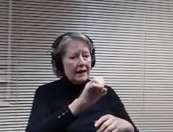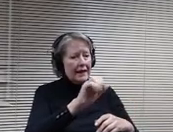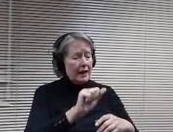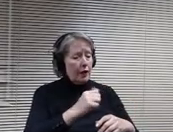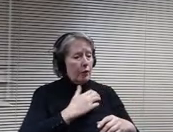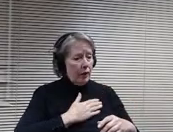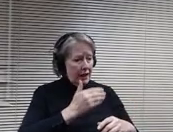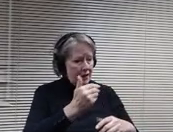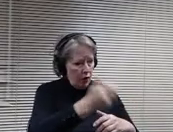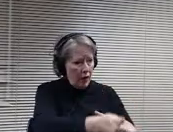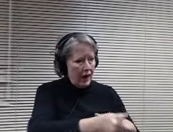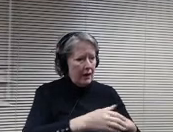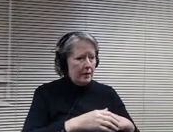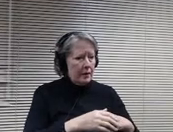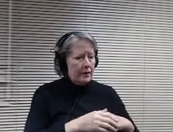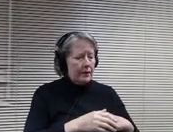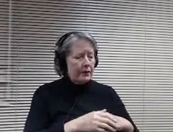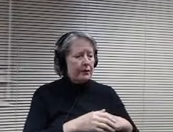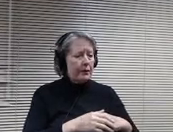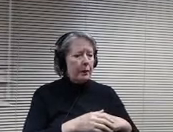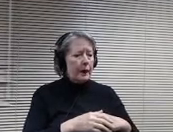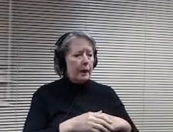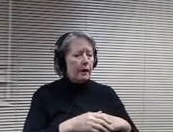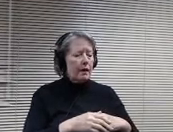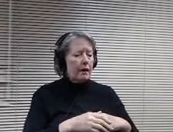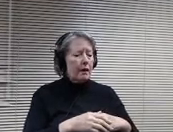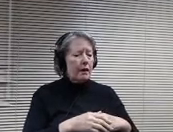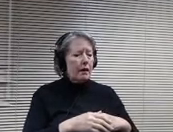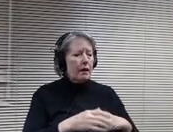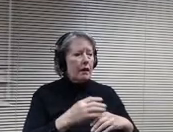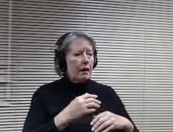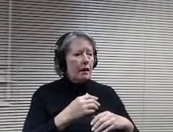I think 2 comments. I would have one. I think that that's